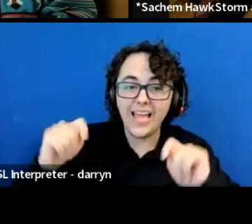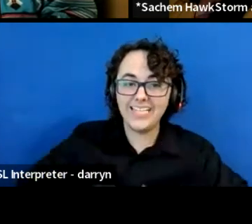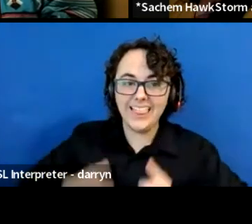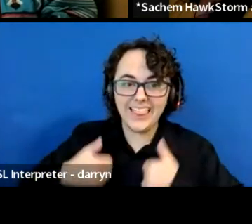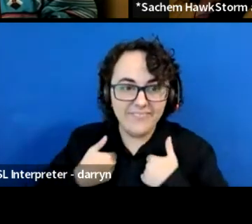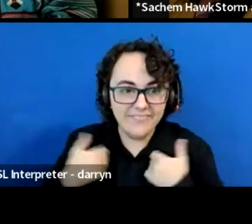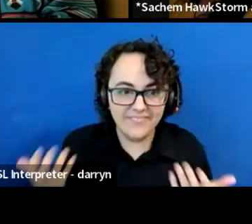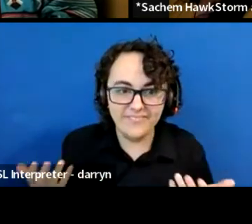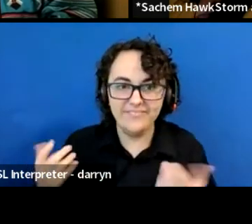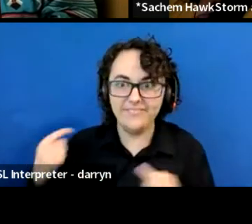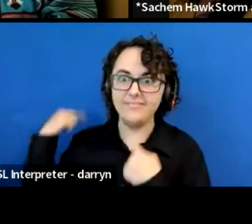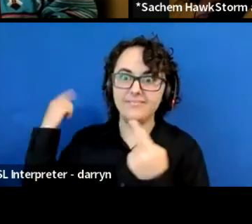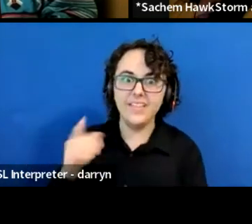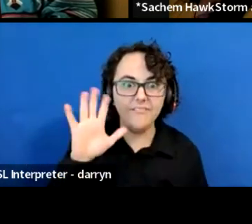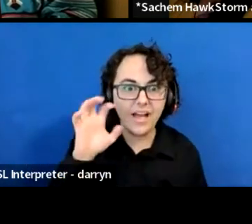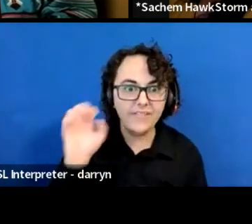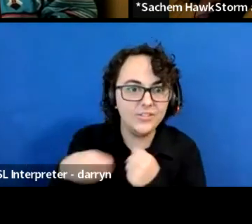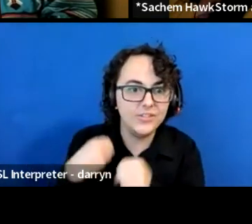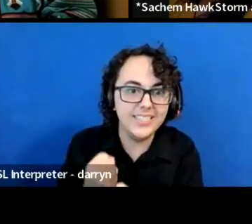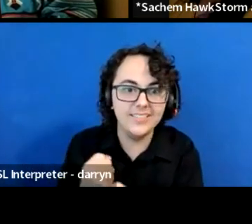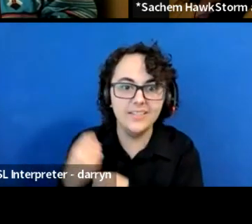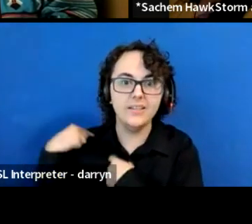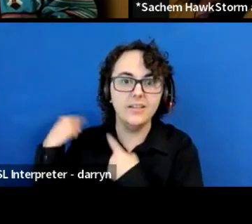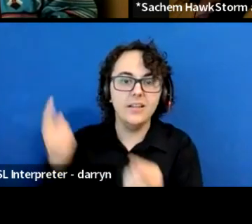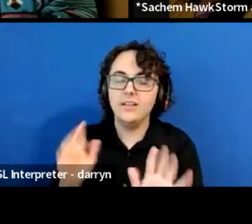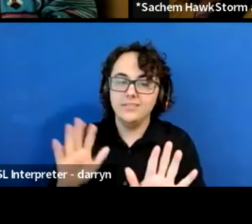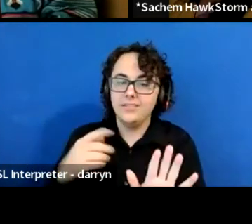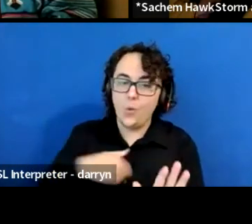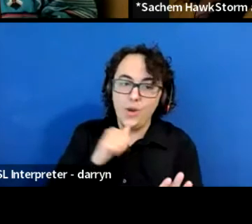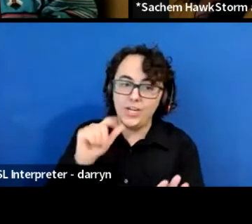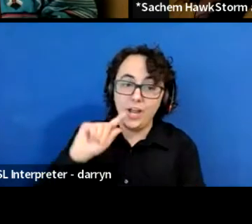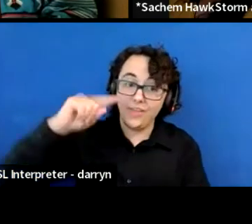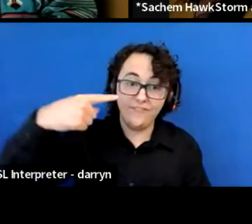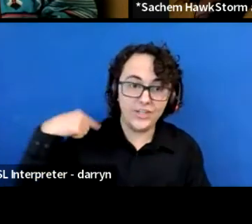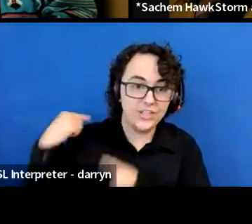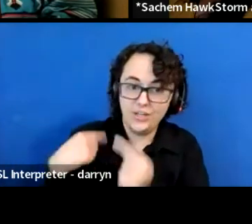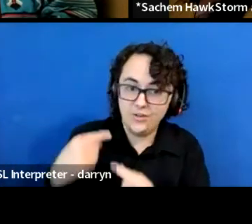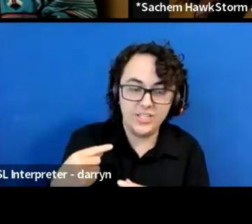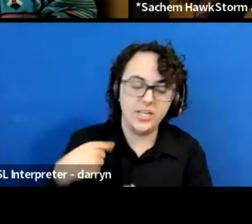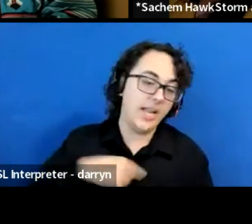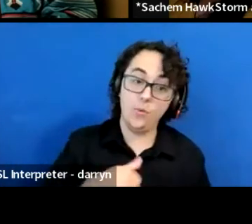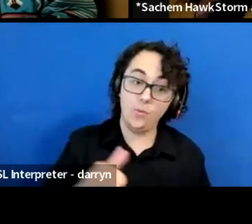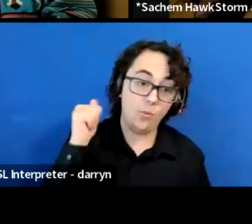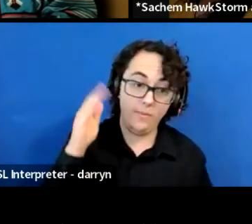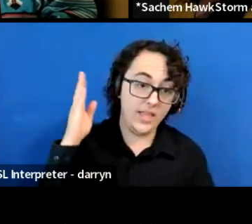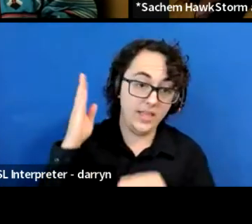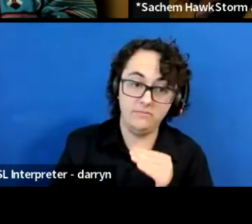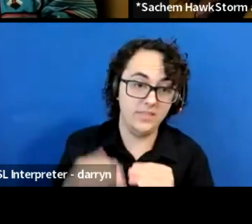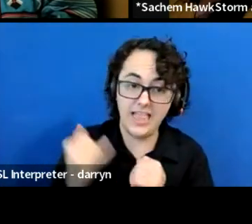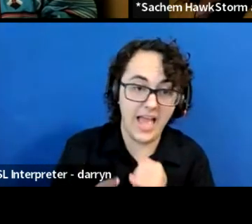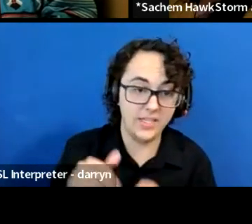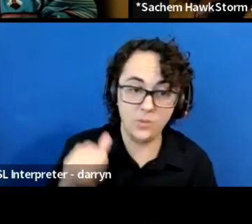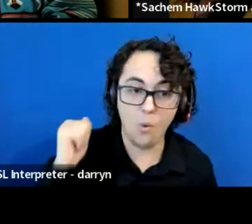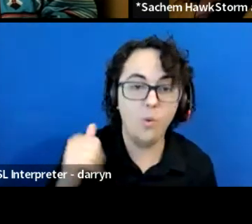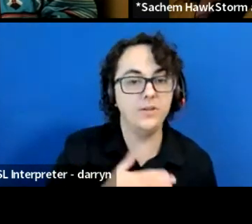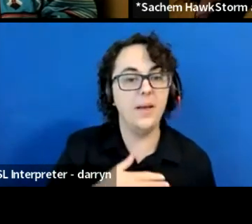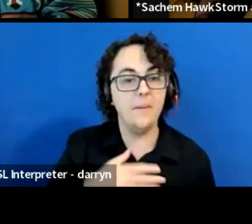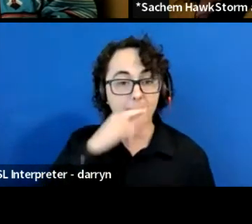of this stuff and don't get me wrong. We ain't the first generation and we ain't gonna be the last, like my kids are coming up strong. My little girl is suing the government,